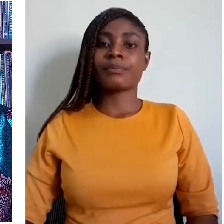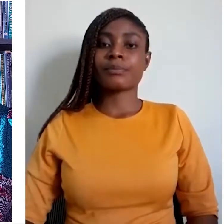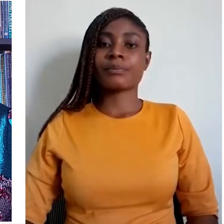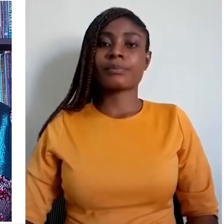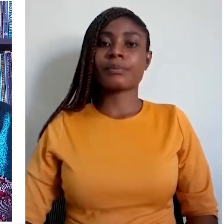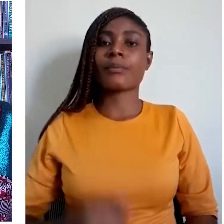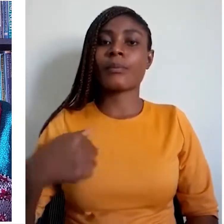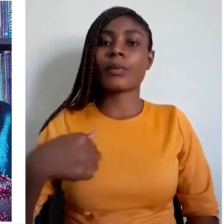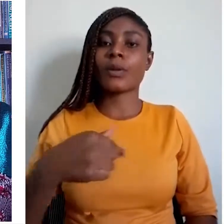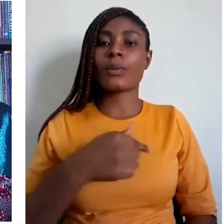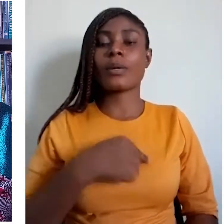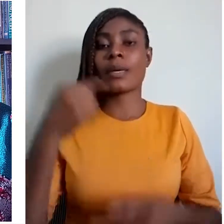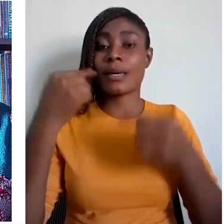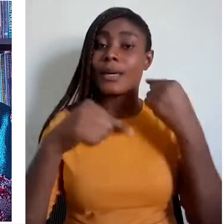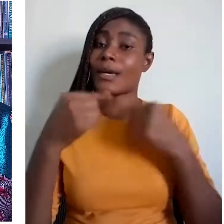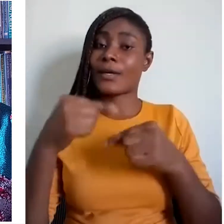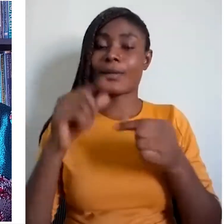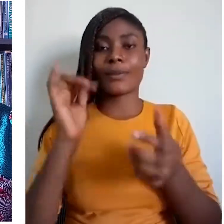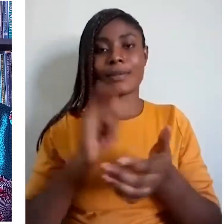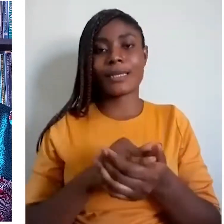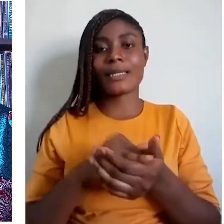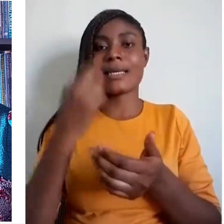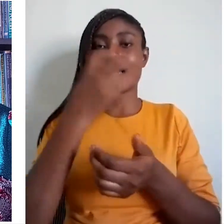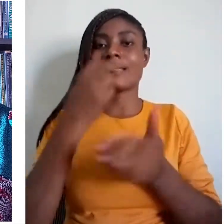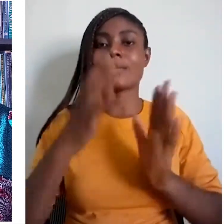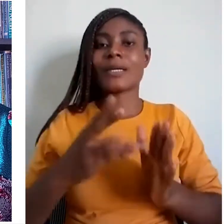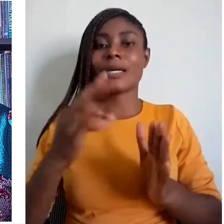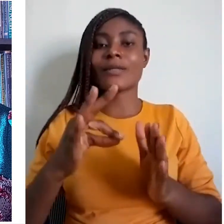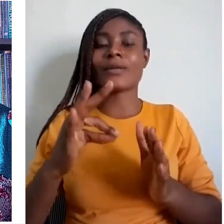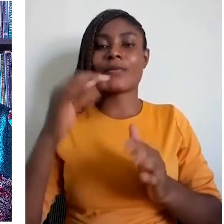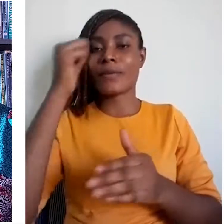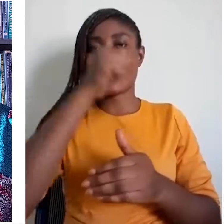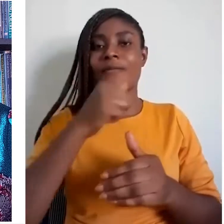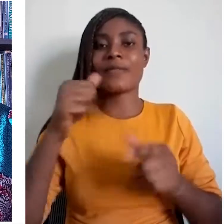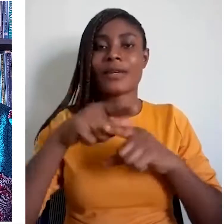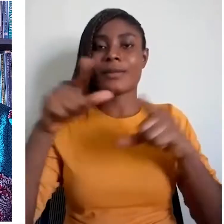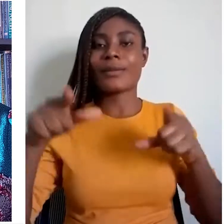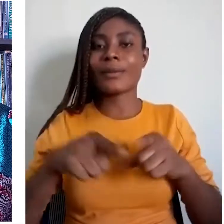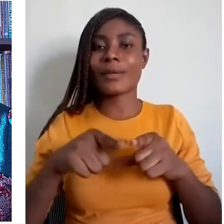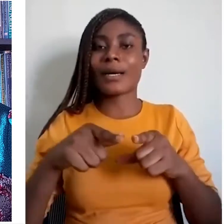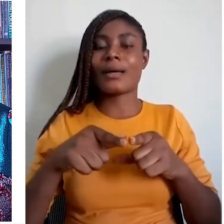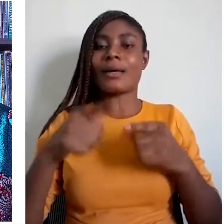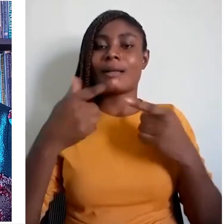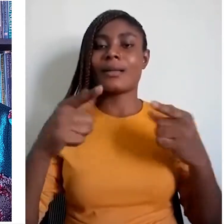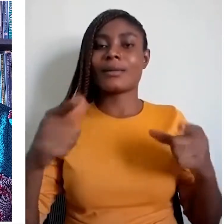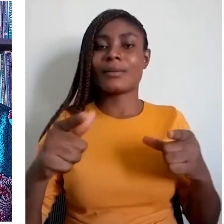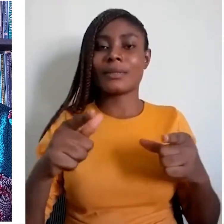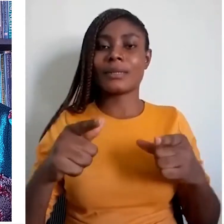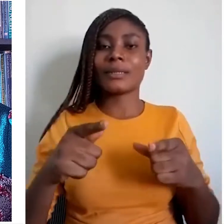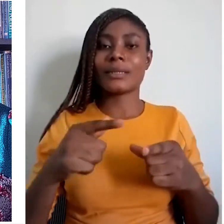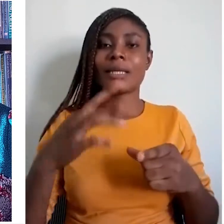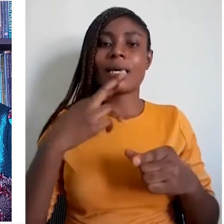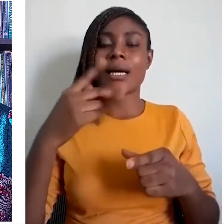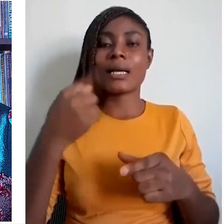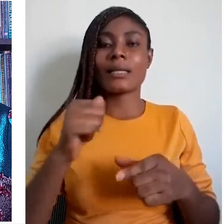We argue that speakers of African Indigenous languages are entitled to some rights.